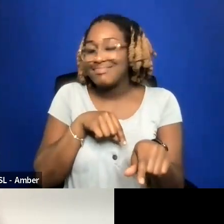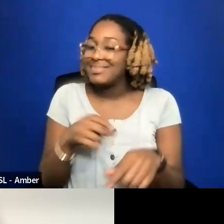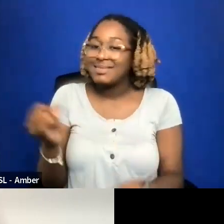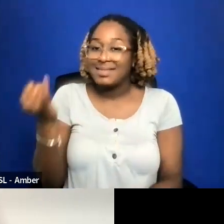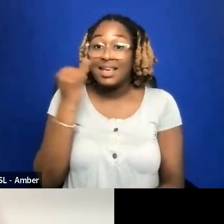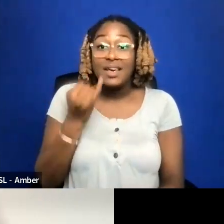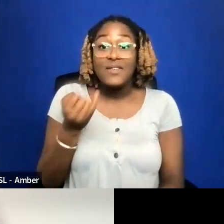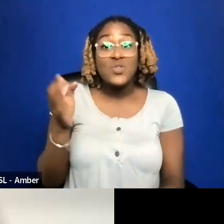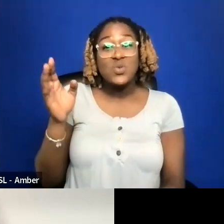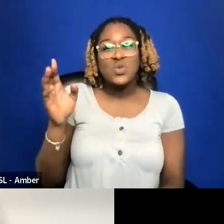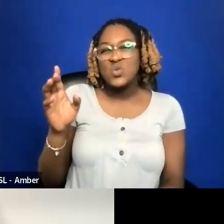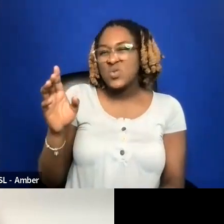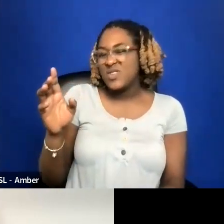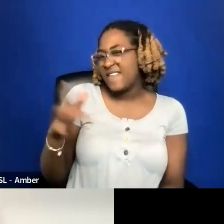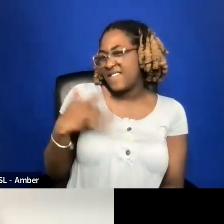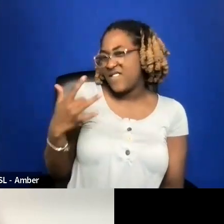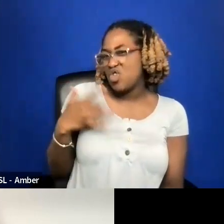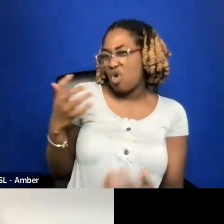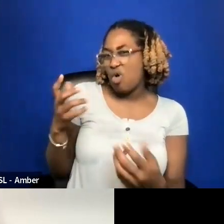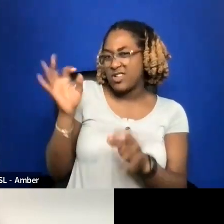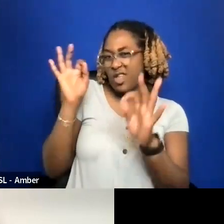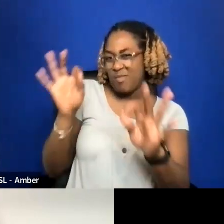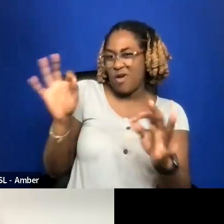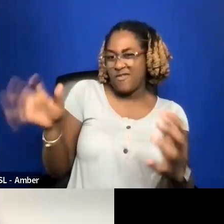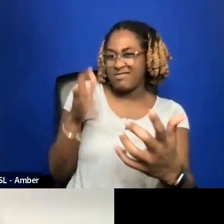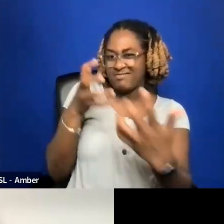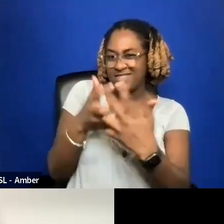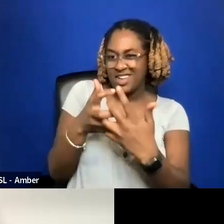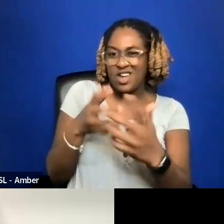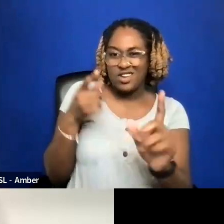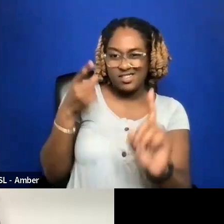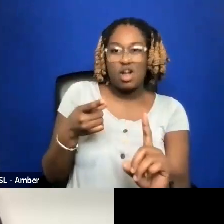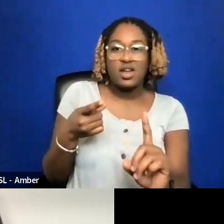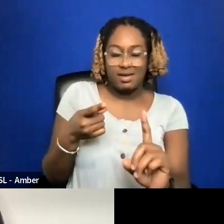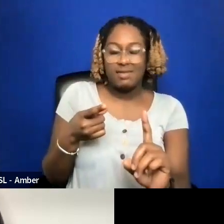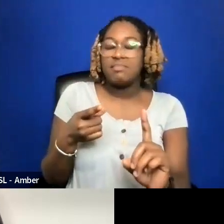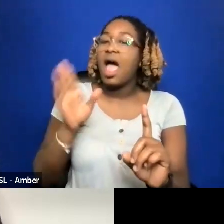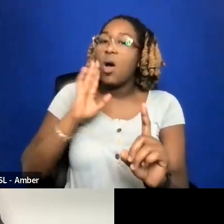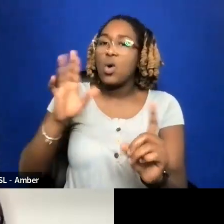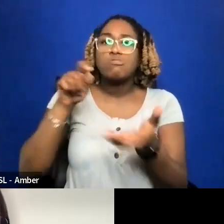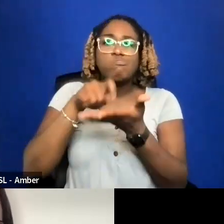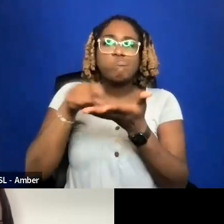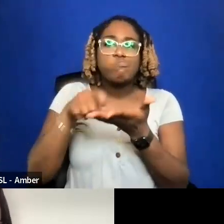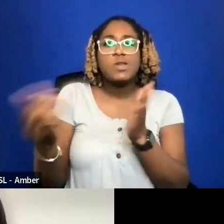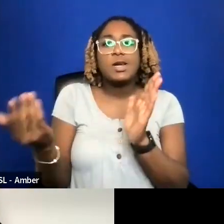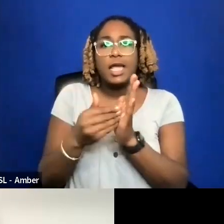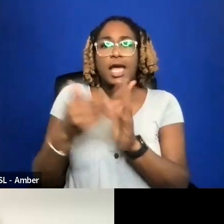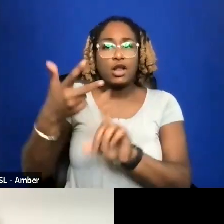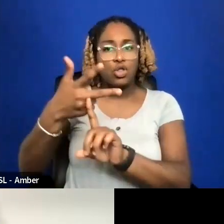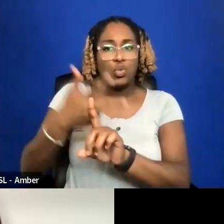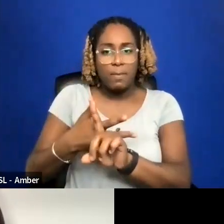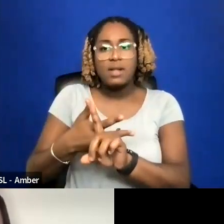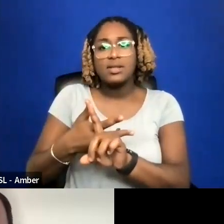TARGET FOR WHAT YOU ARE DOING. I WOULD WRITE AGAIN IN THREE MONTHS TIME AND SAY THIS IS AN UPDATE,